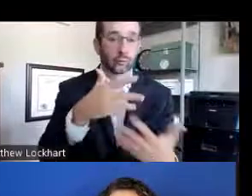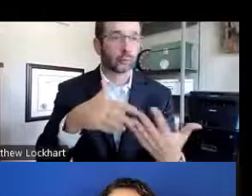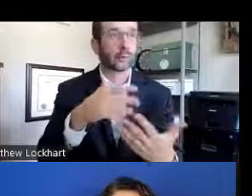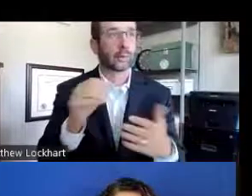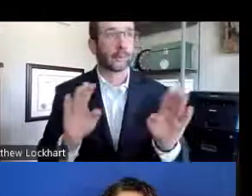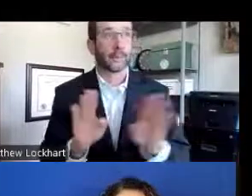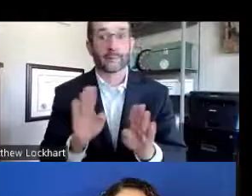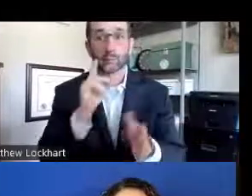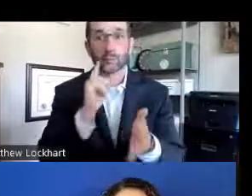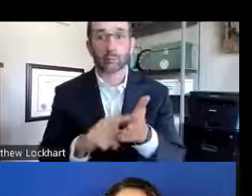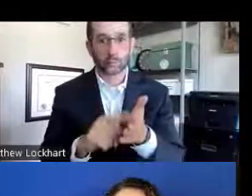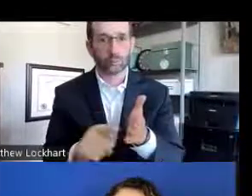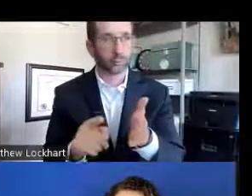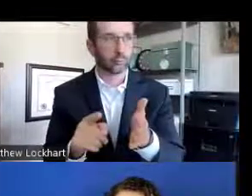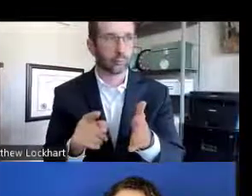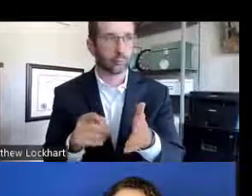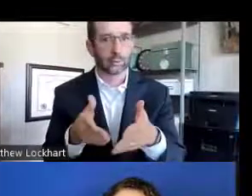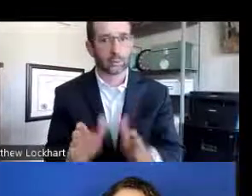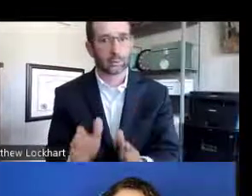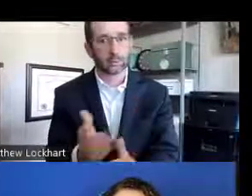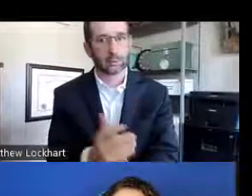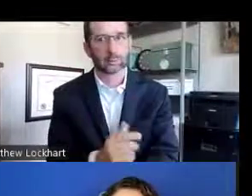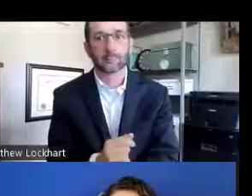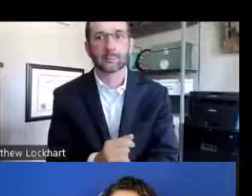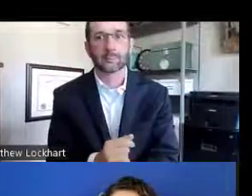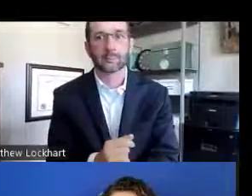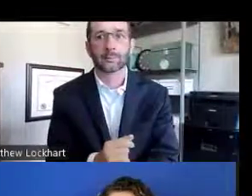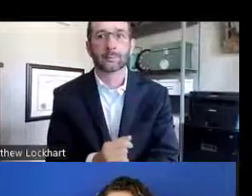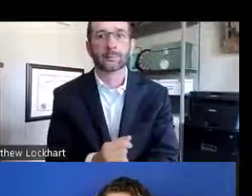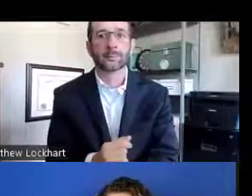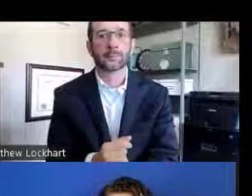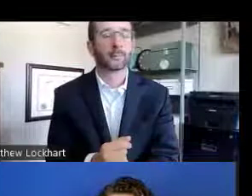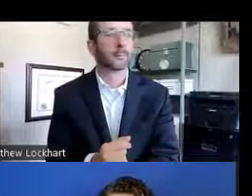Basic, clinical, social and behavioral research is allowed.